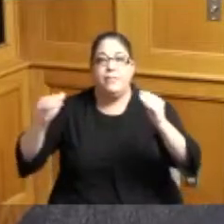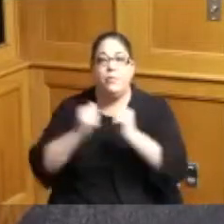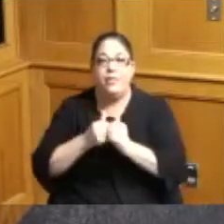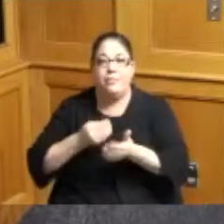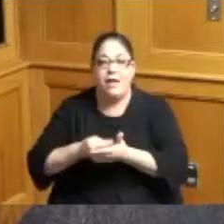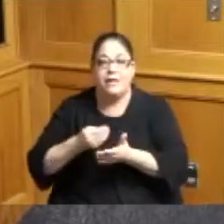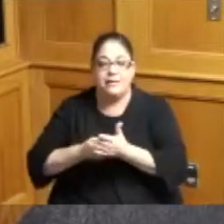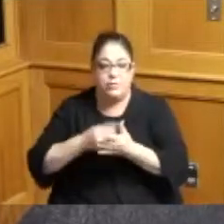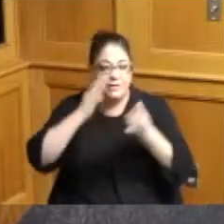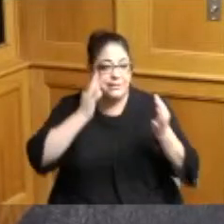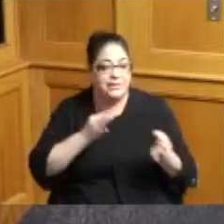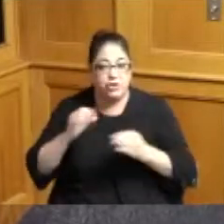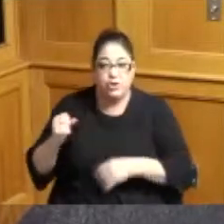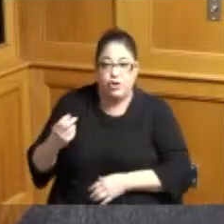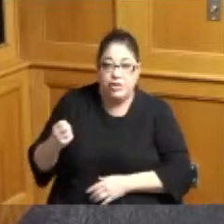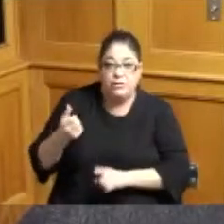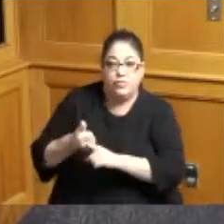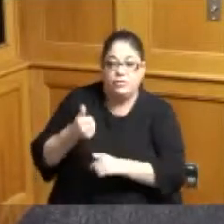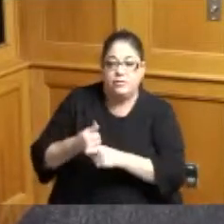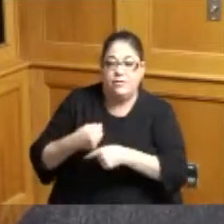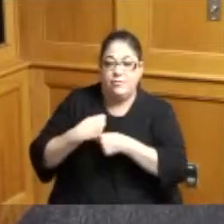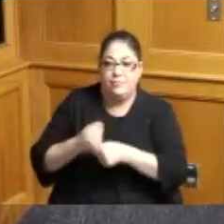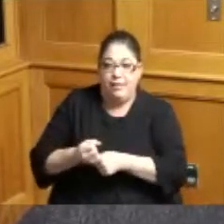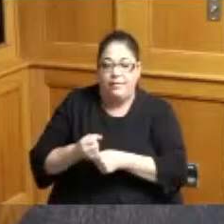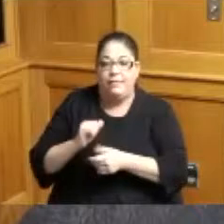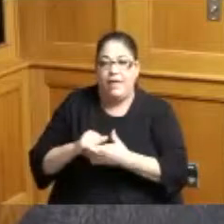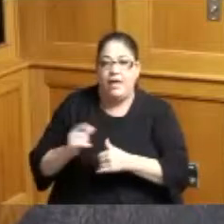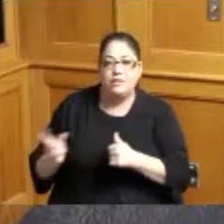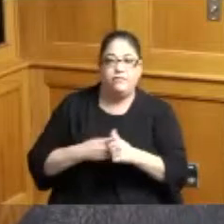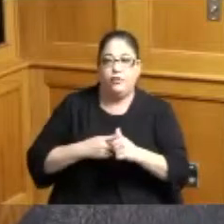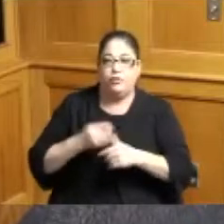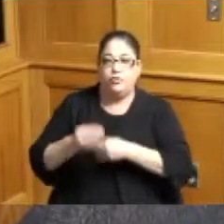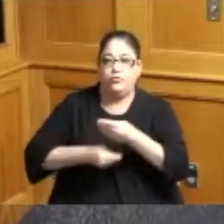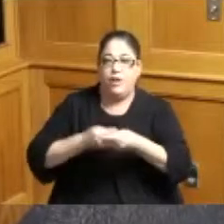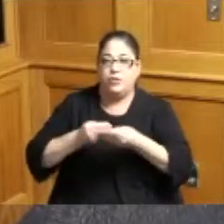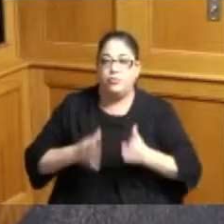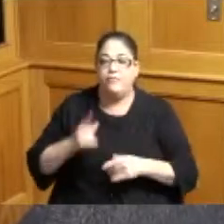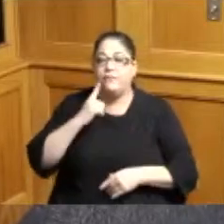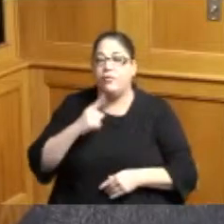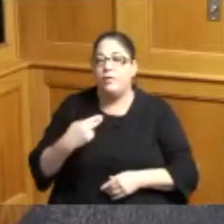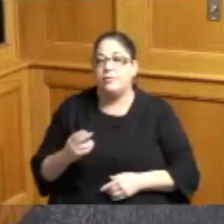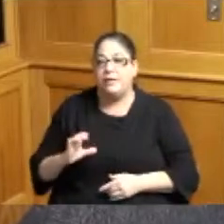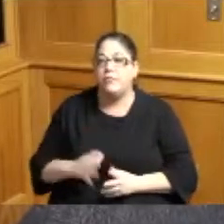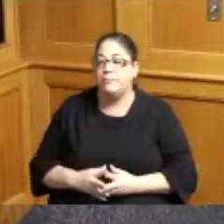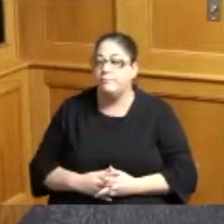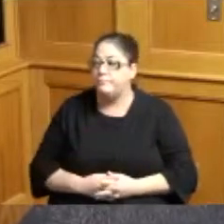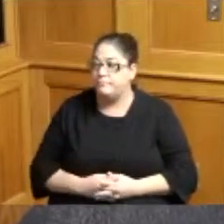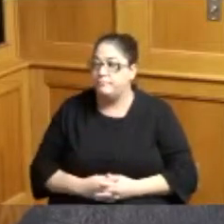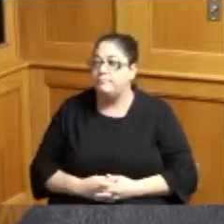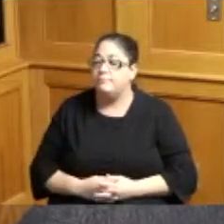decisions that she's made as a the first treasure for Hamilton County so that will be all for me